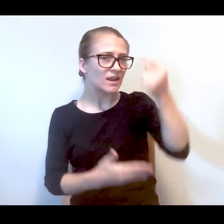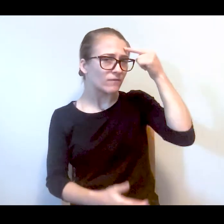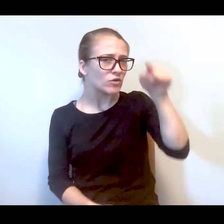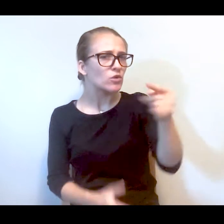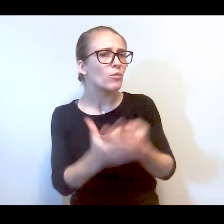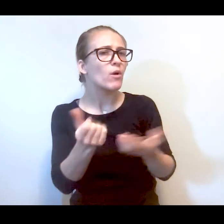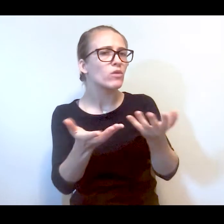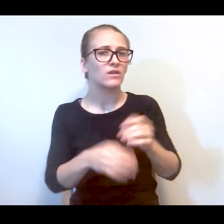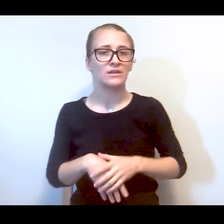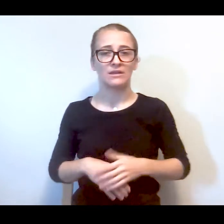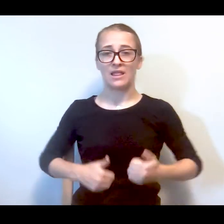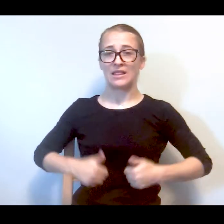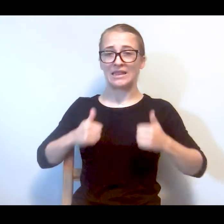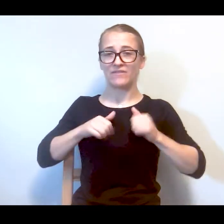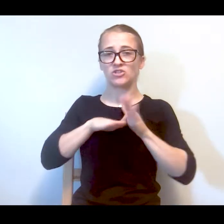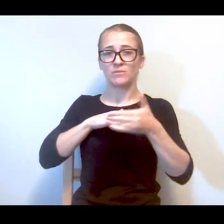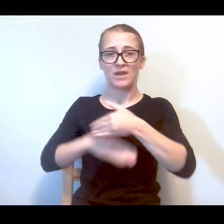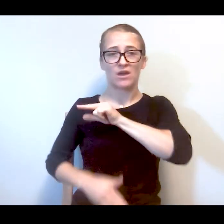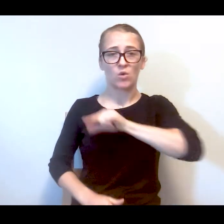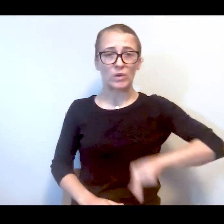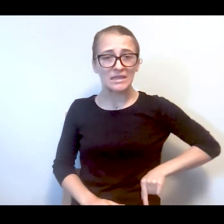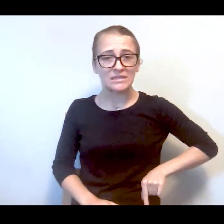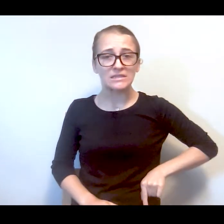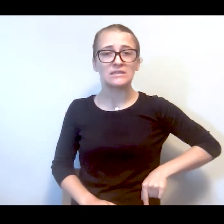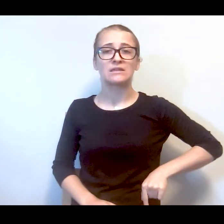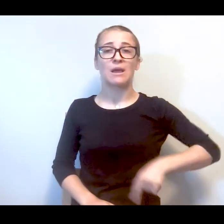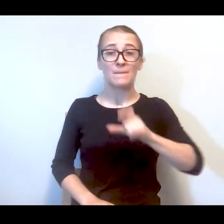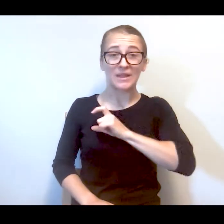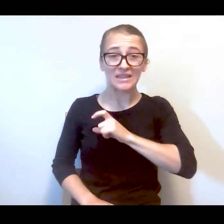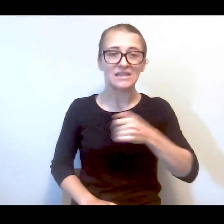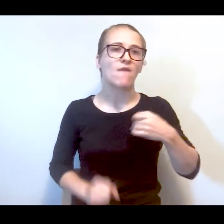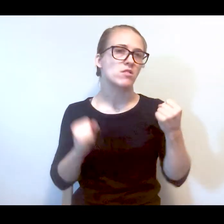Well, living in Jamaica Queens, there's a